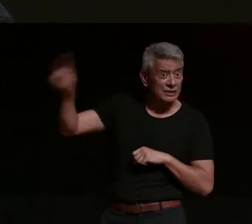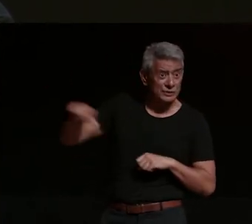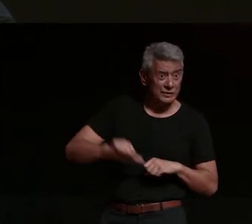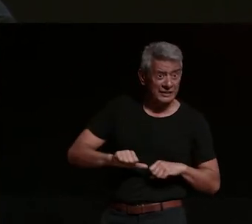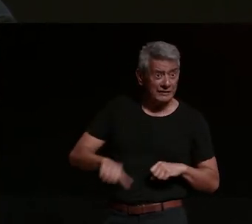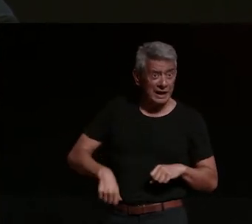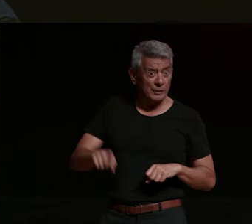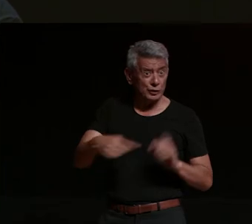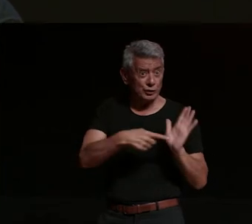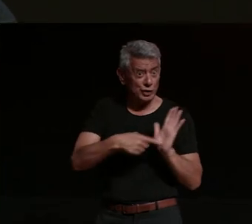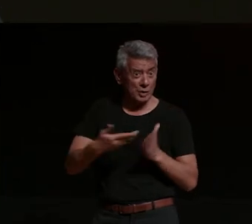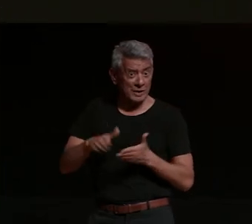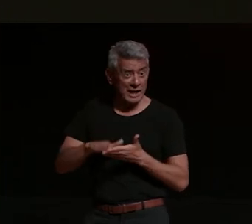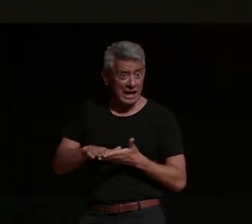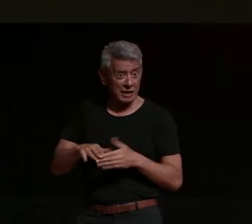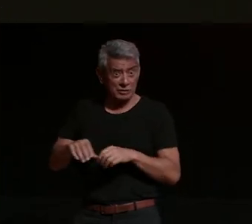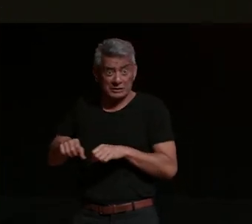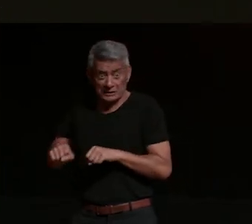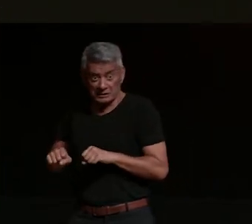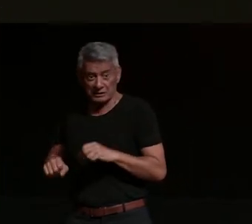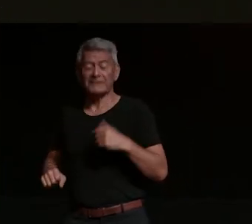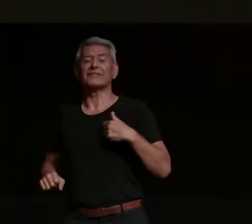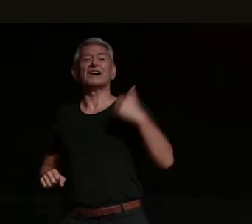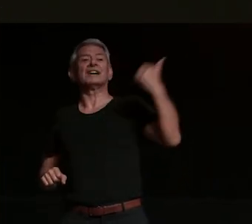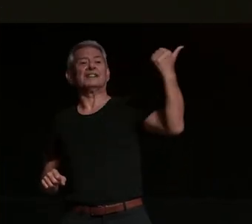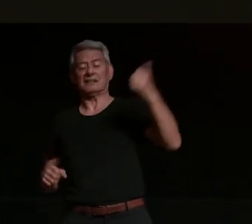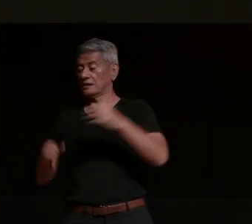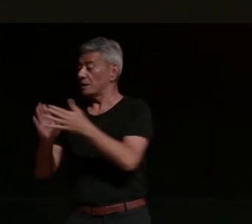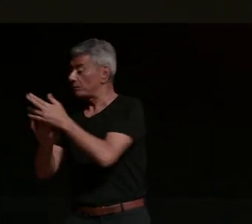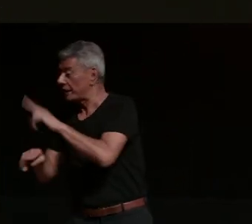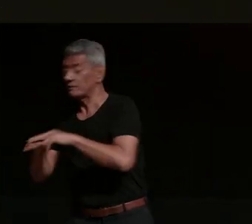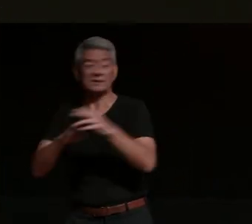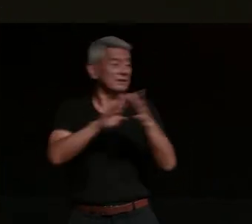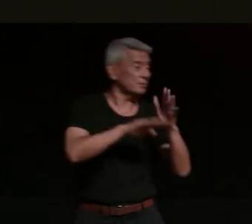to ride and i went yeah right i would do that our parents spoke they agreed on it all was good